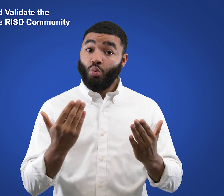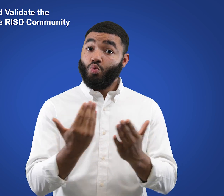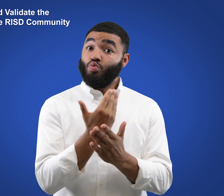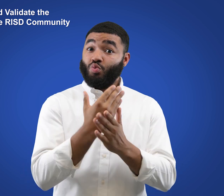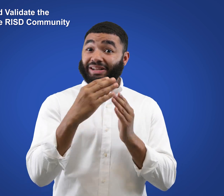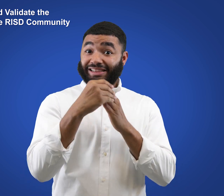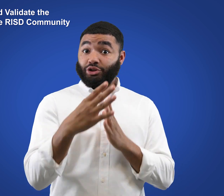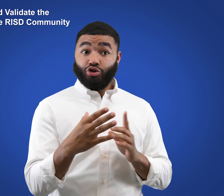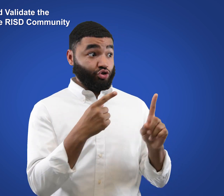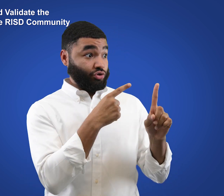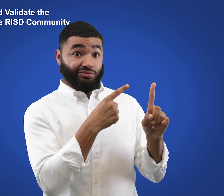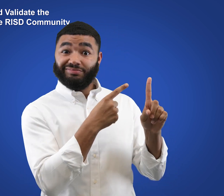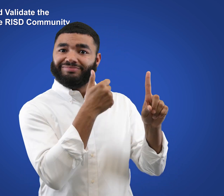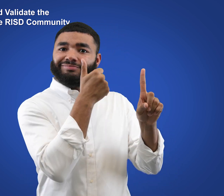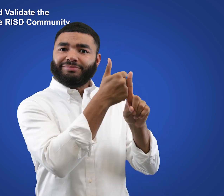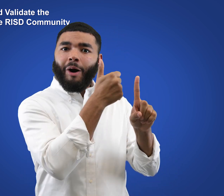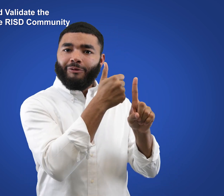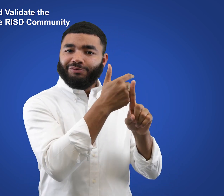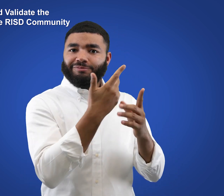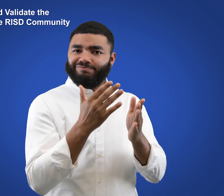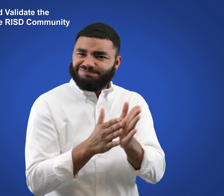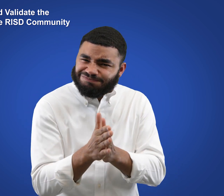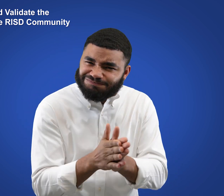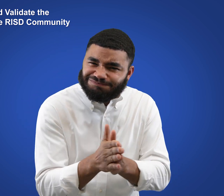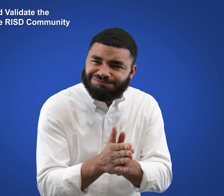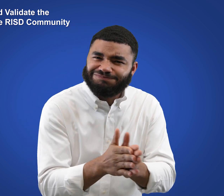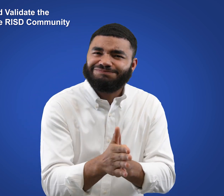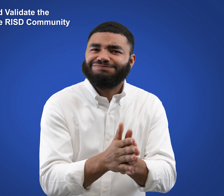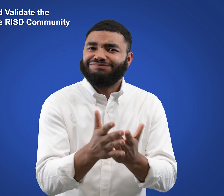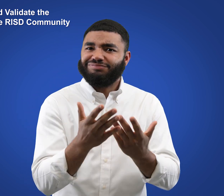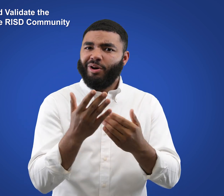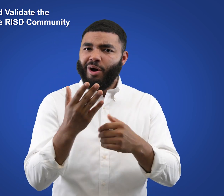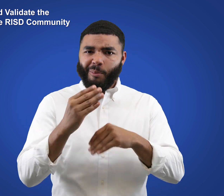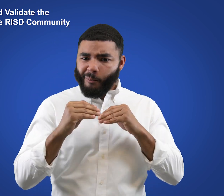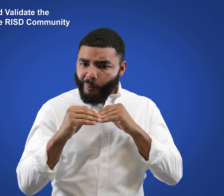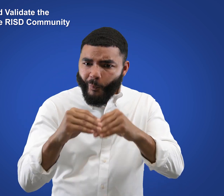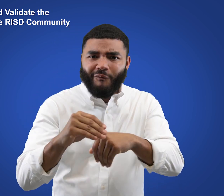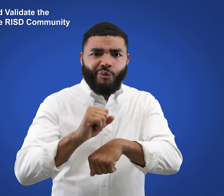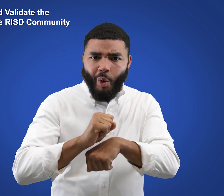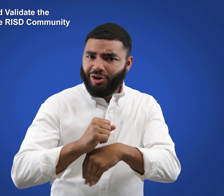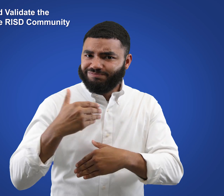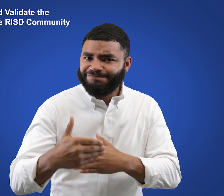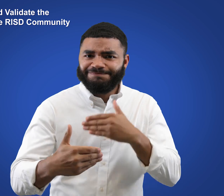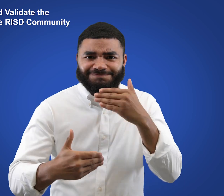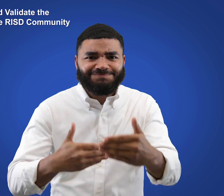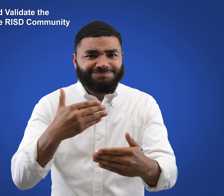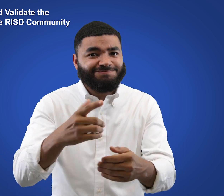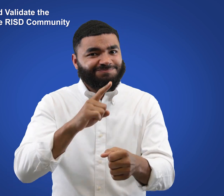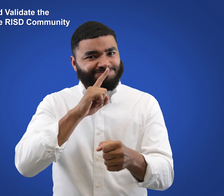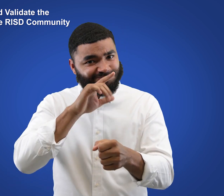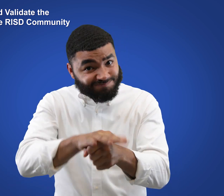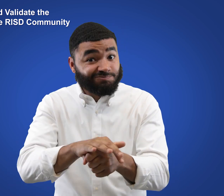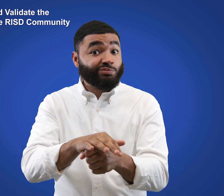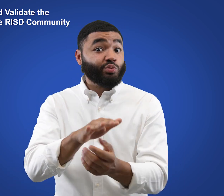The new leader will be highly motivated to work towards ensuring